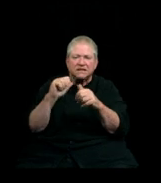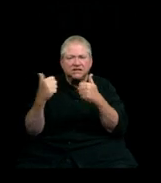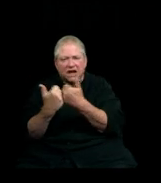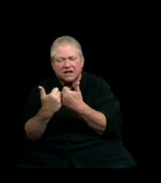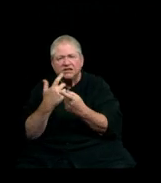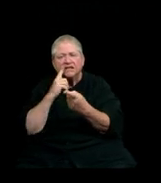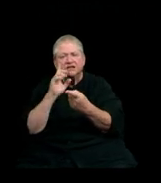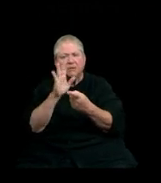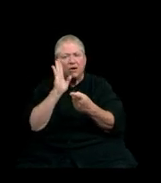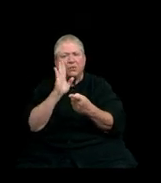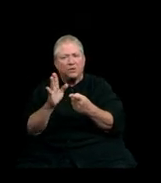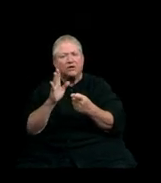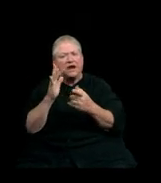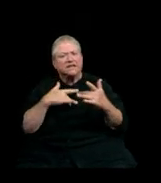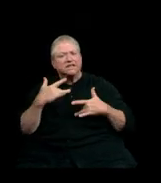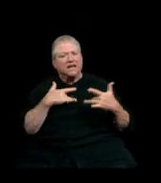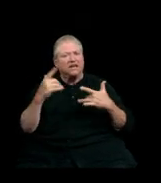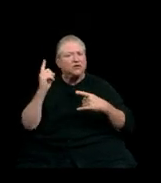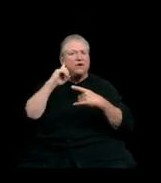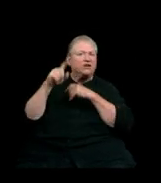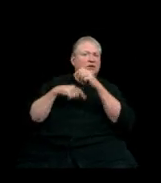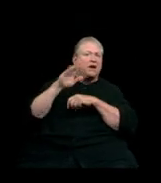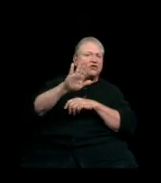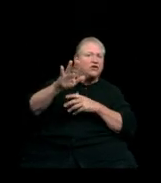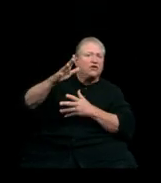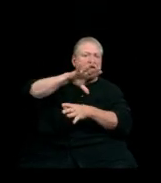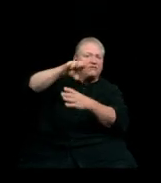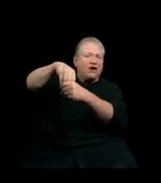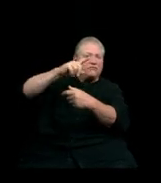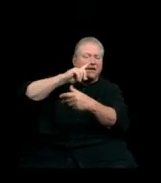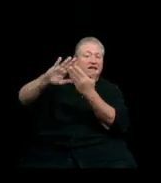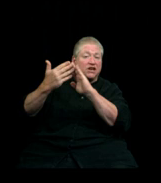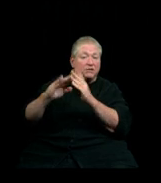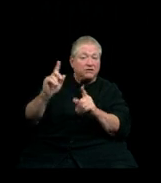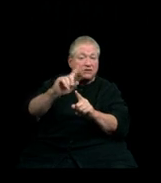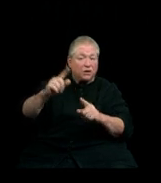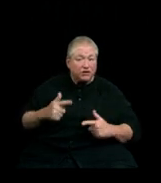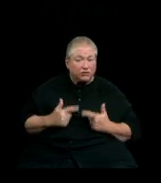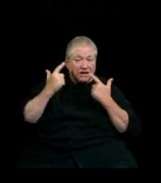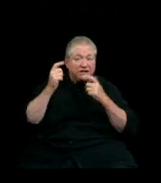and we are excited to hear about your engagement with the communities in which you live and work. Again, congratulations.